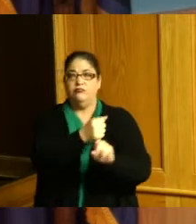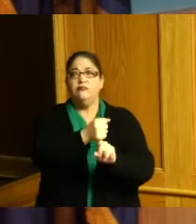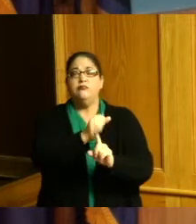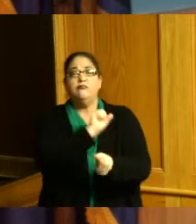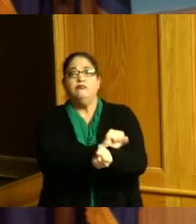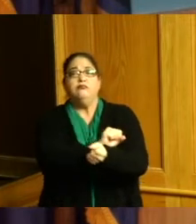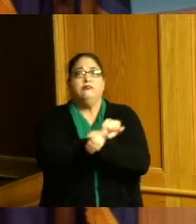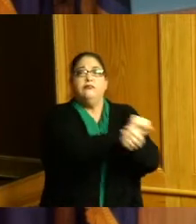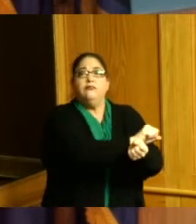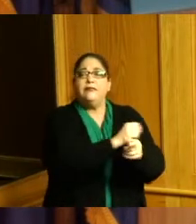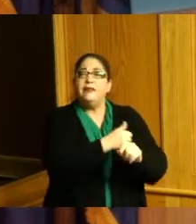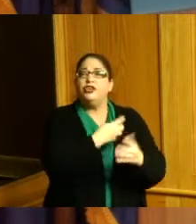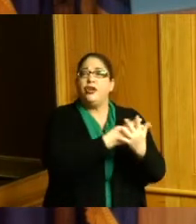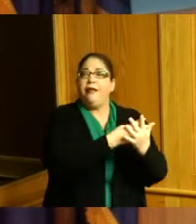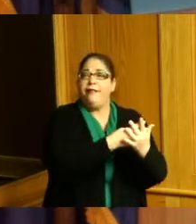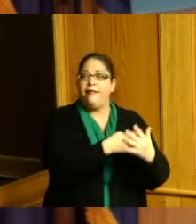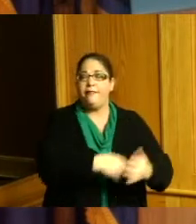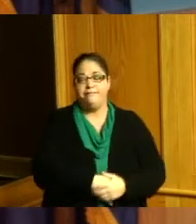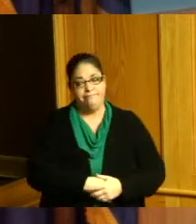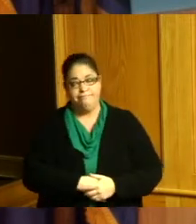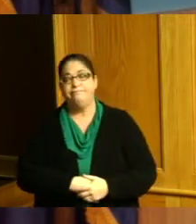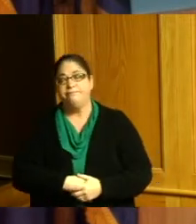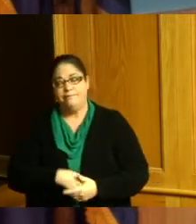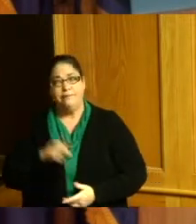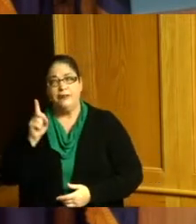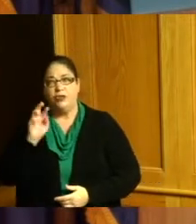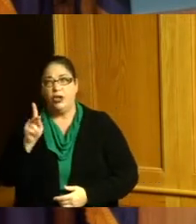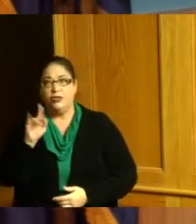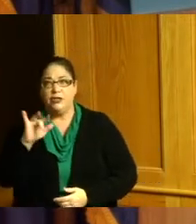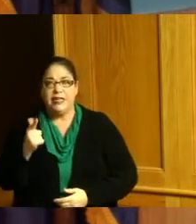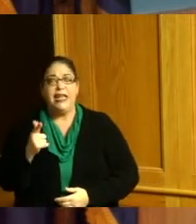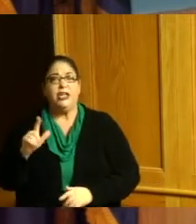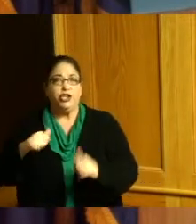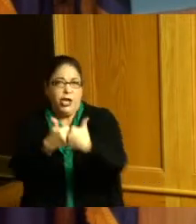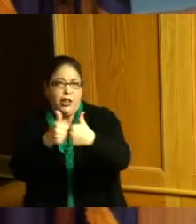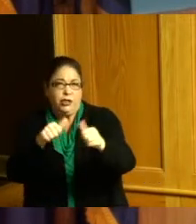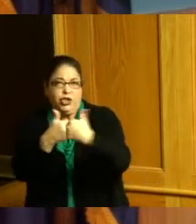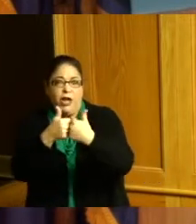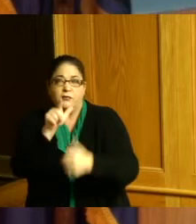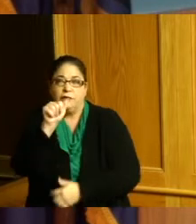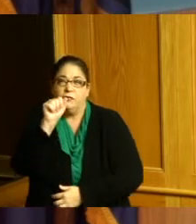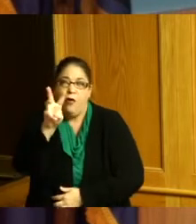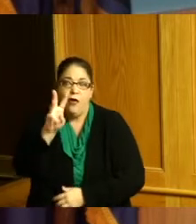that were putting people in jail and Dr King they challenged the laws the busing situation